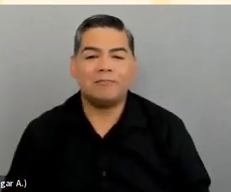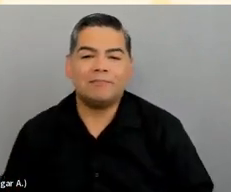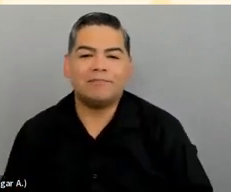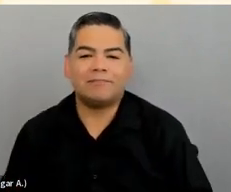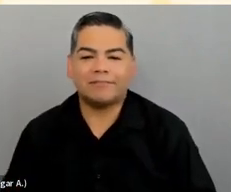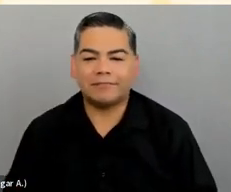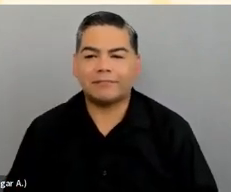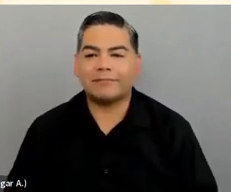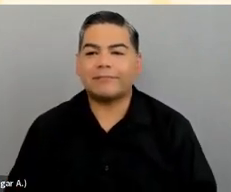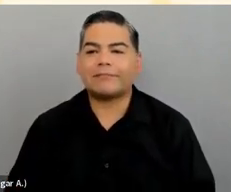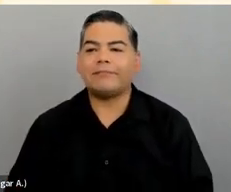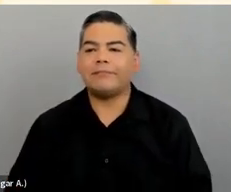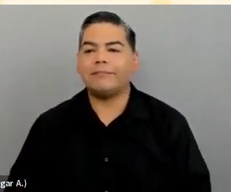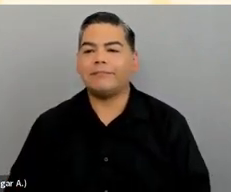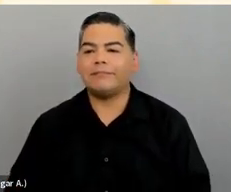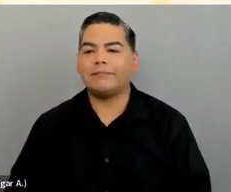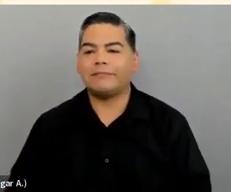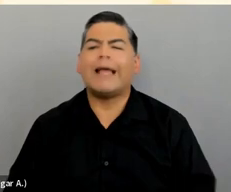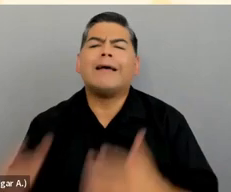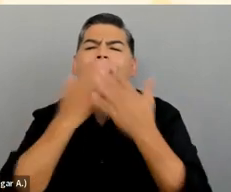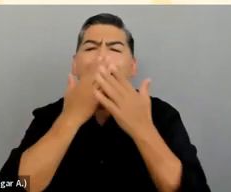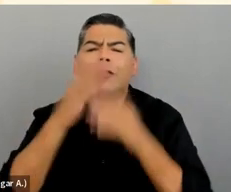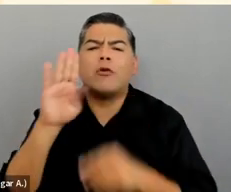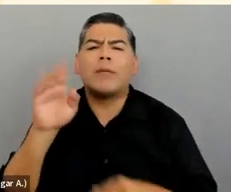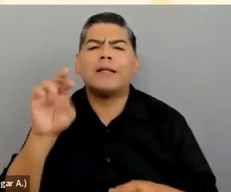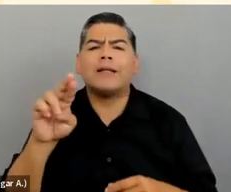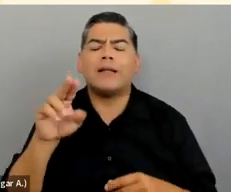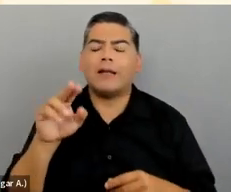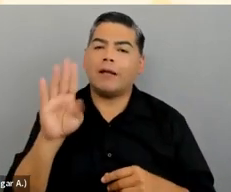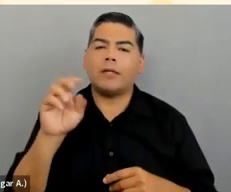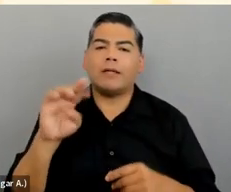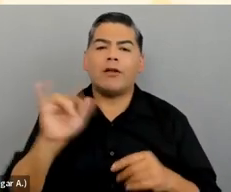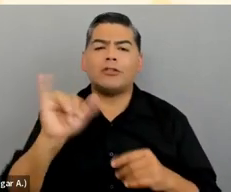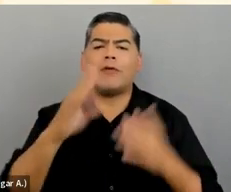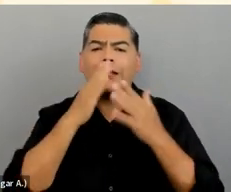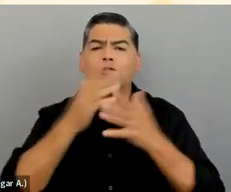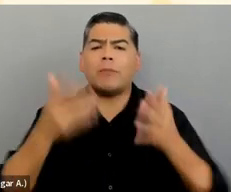Thanks, Ben. And thanks to everyone who has welcomed me to join you here today.